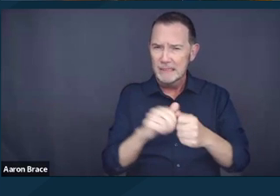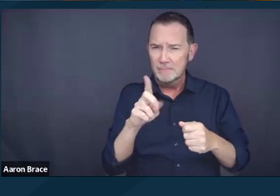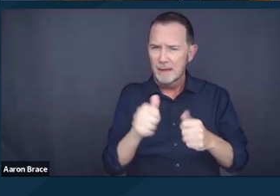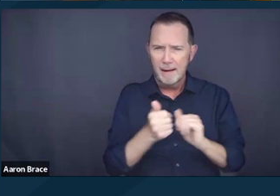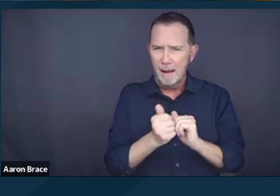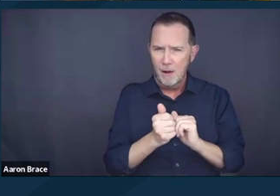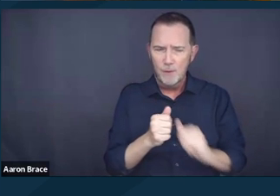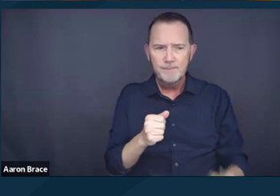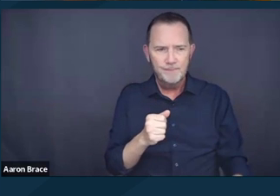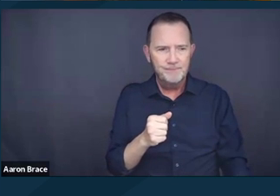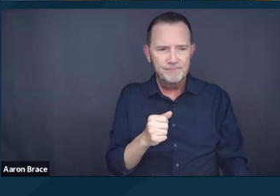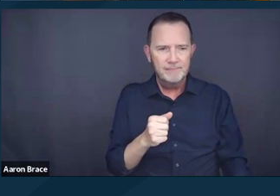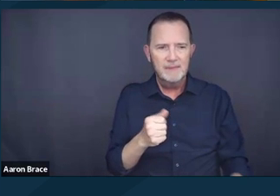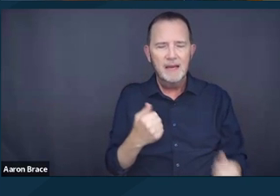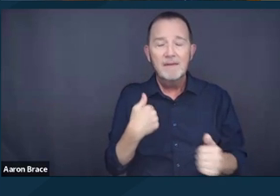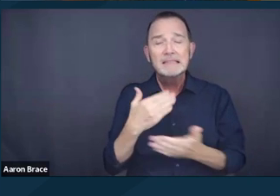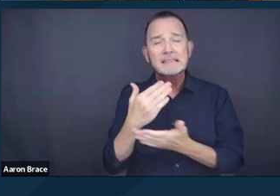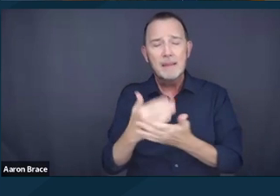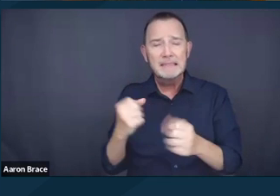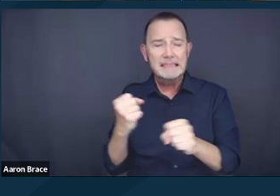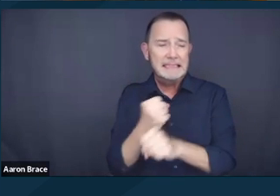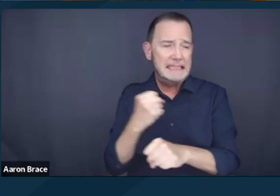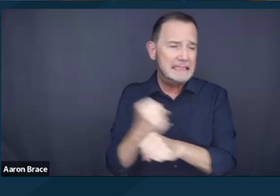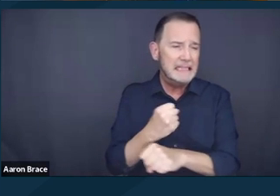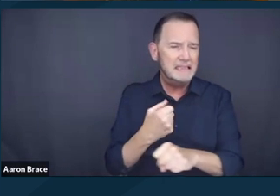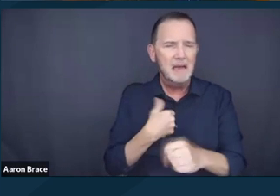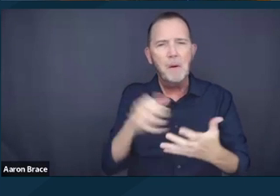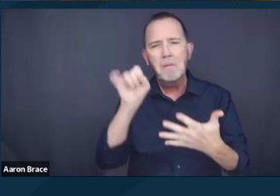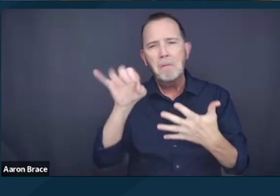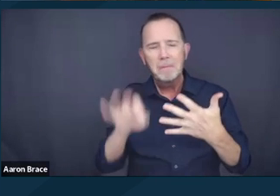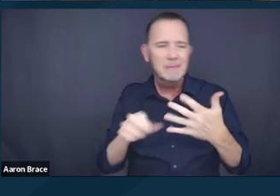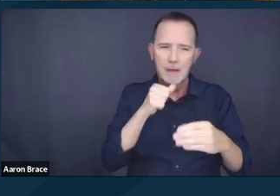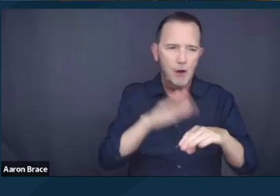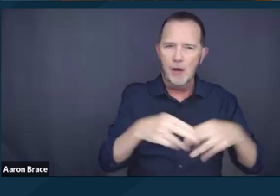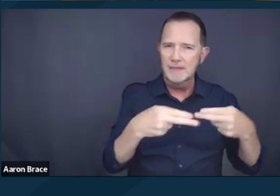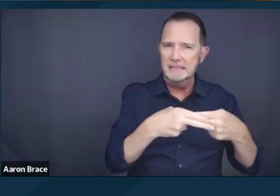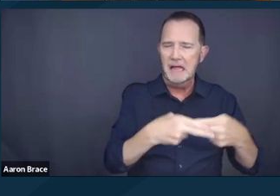that I did not include on this slide, but thought were worth mentioning is that people with disabilities